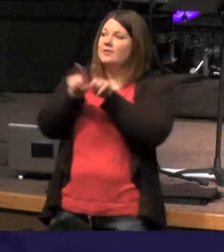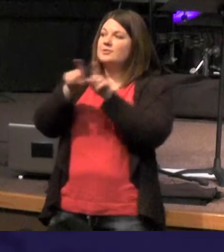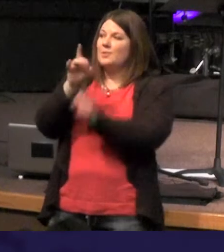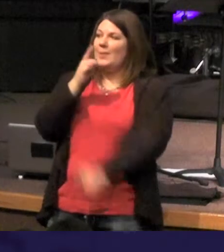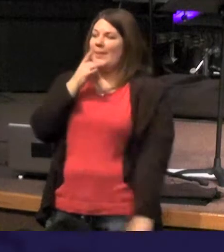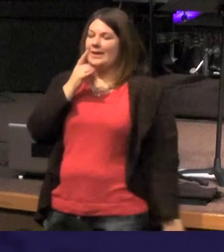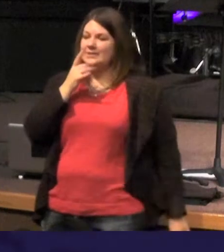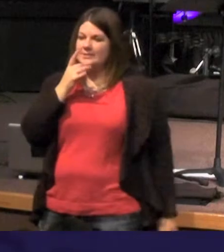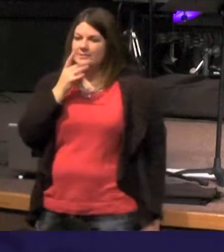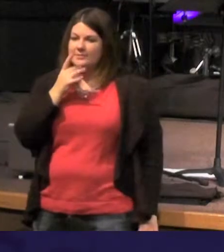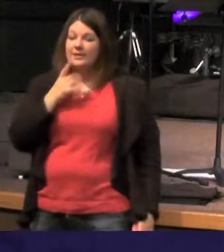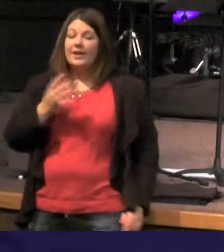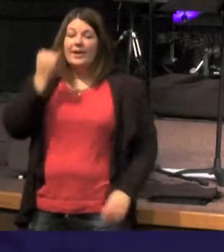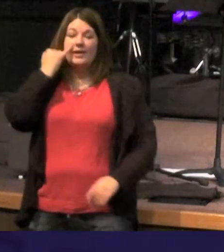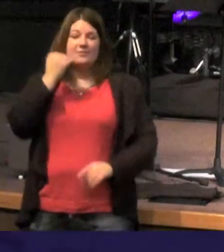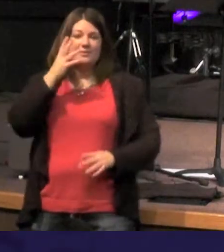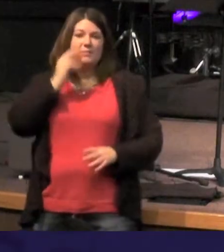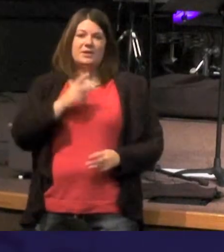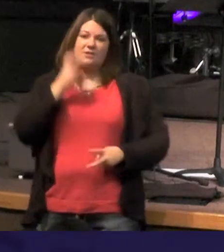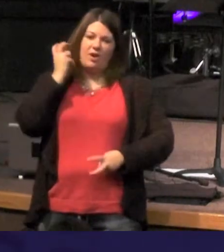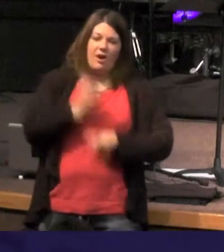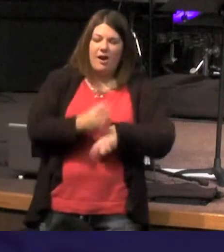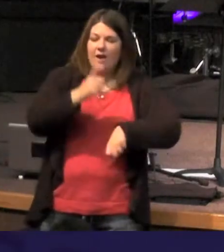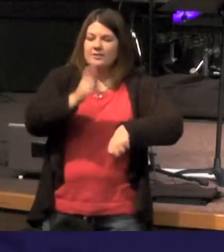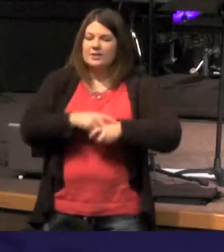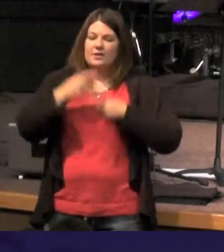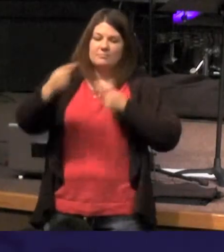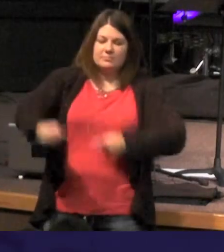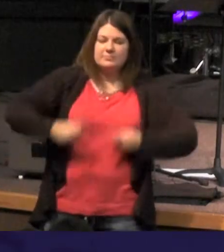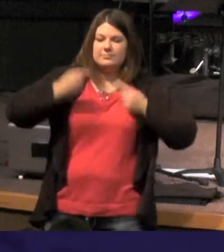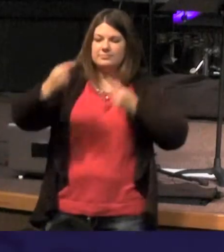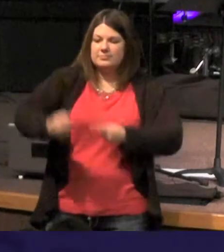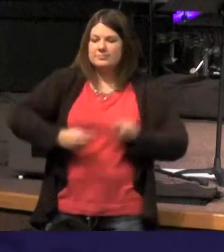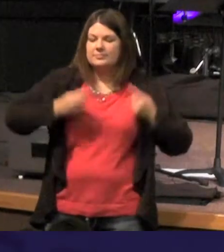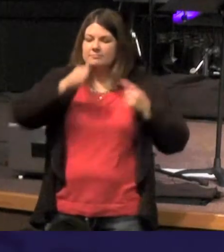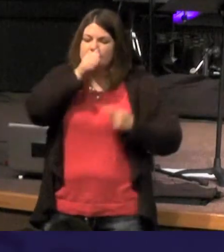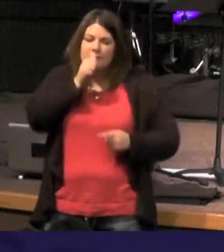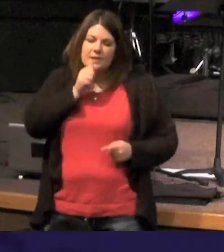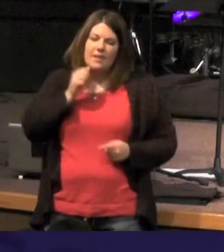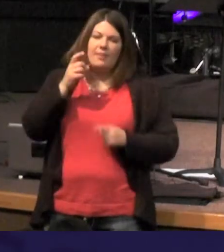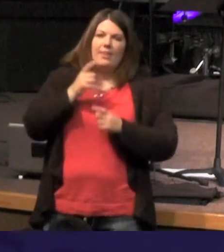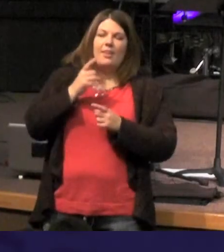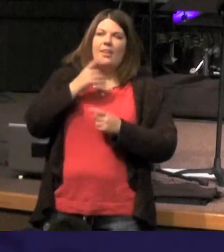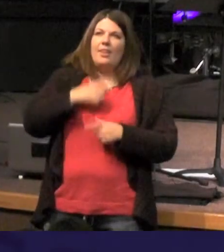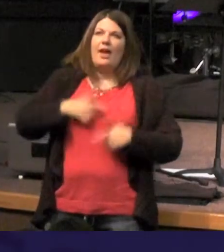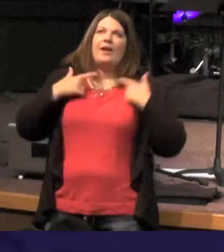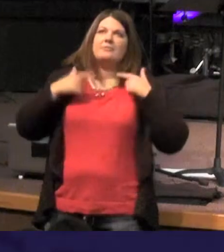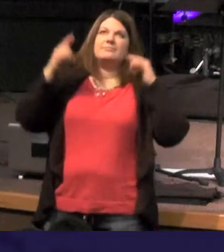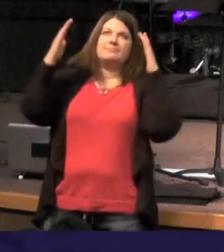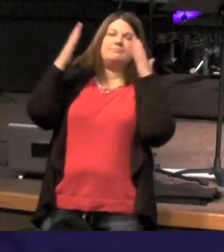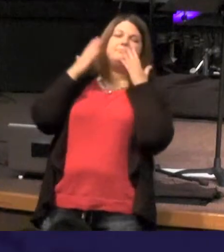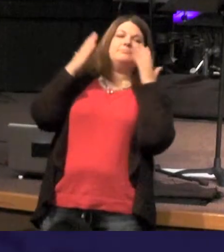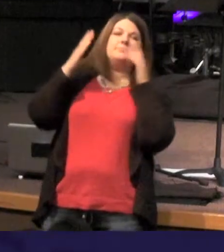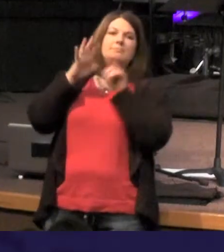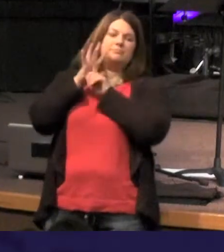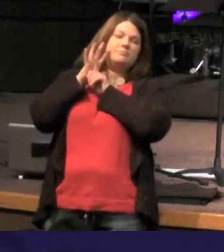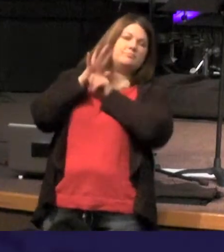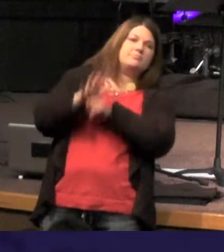its if you're going through hardship regard to trouble you're going through turmoil life it's crushing on you and you feel like you're claustrophobic just in life in general